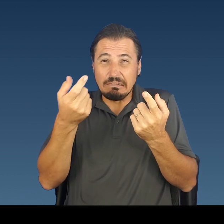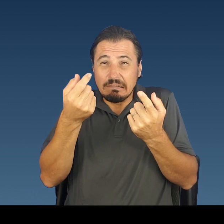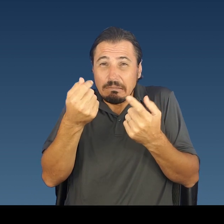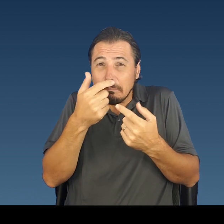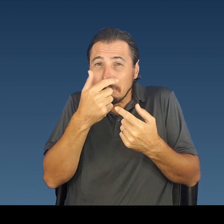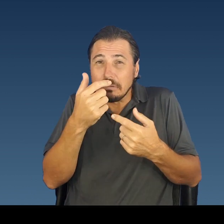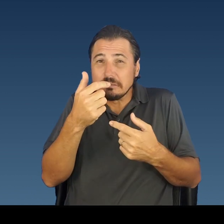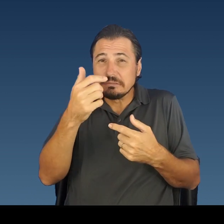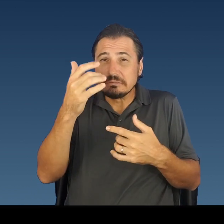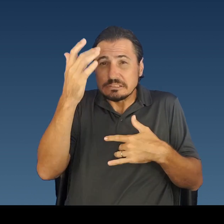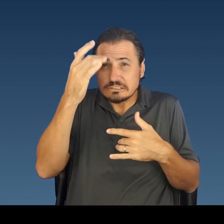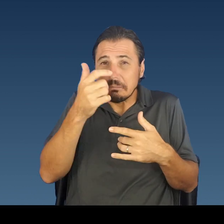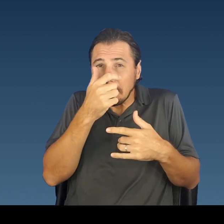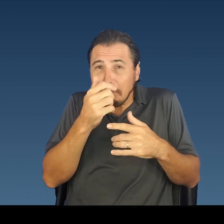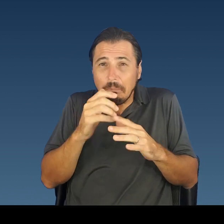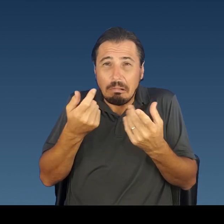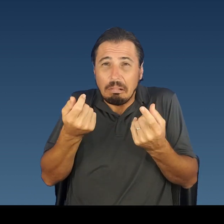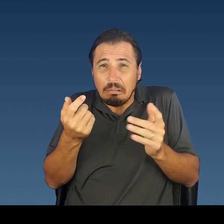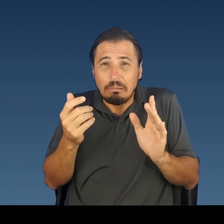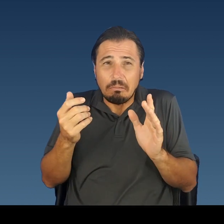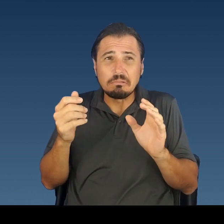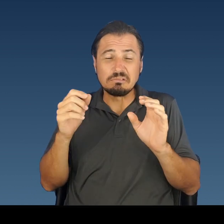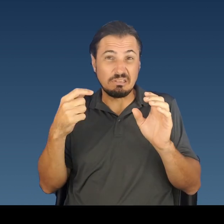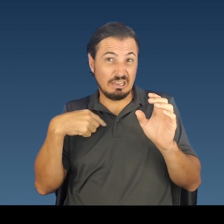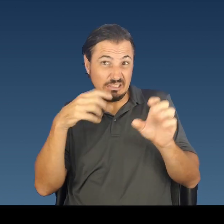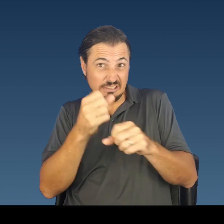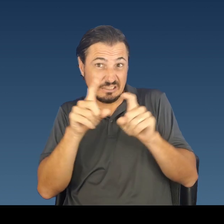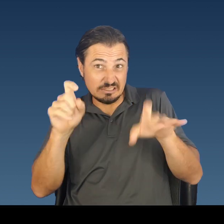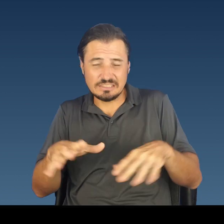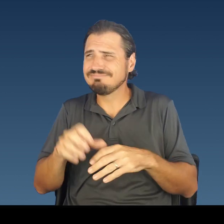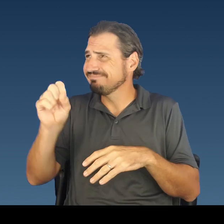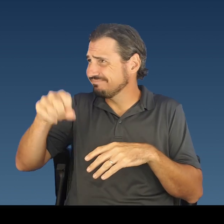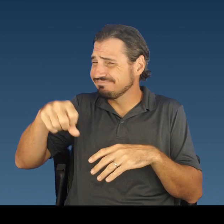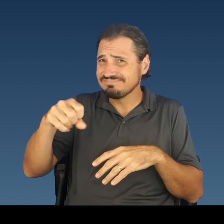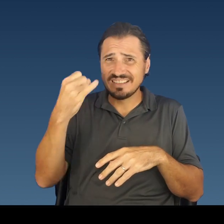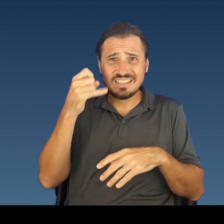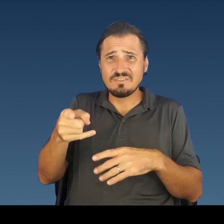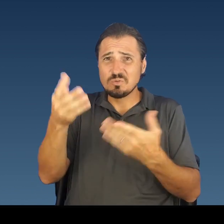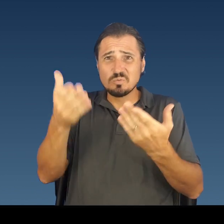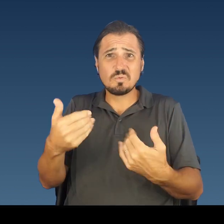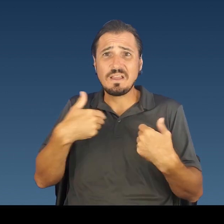Yes. If you are sick, please get tested, even if you are vaccinated